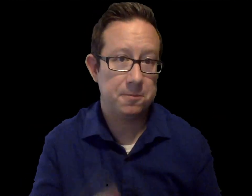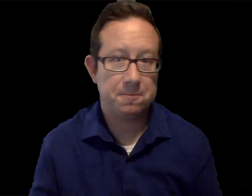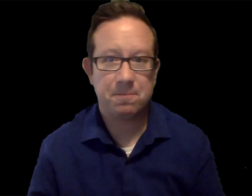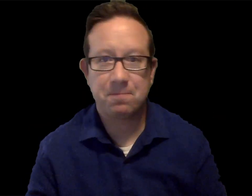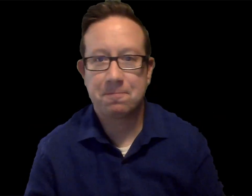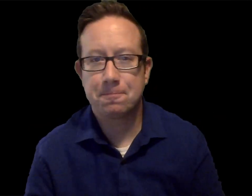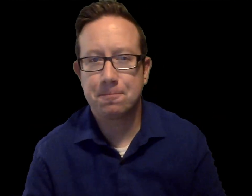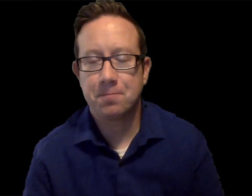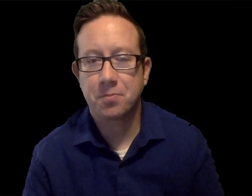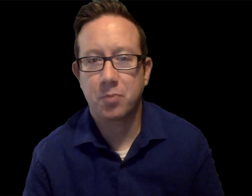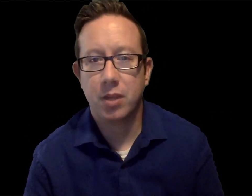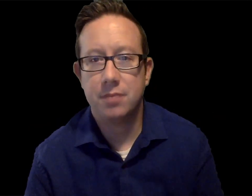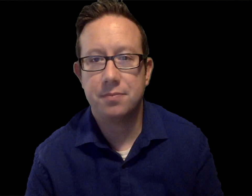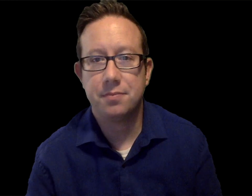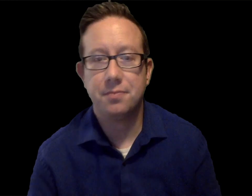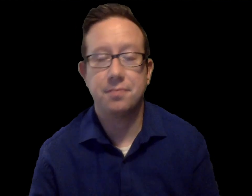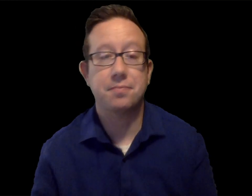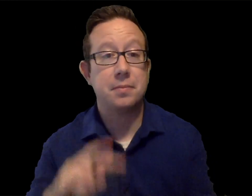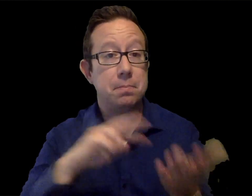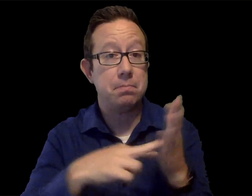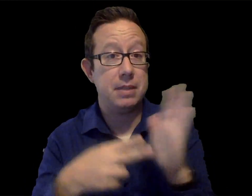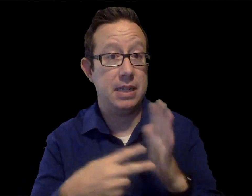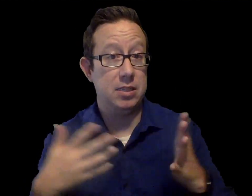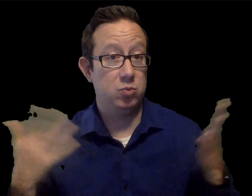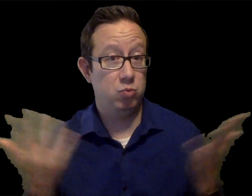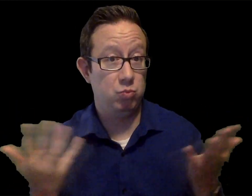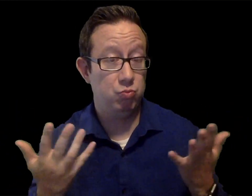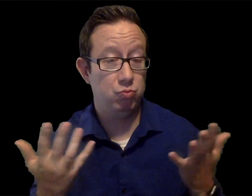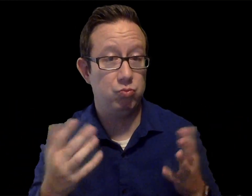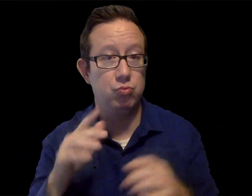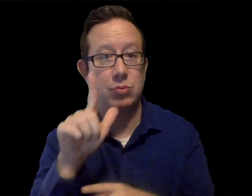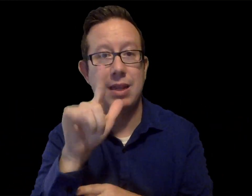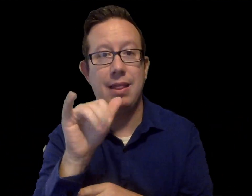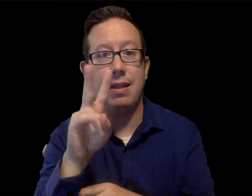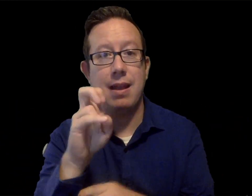will be made again in December, when we will regroup and discuss this decision once again.